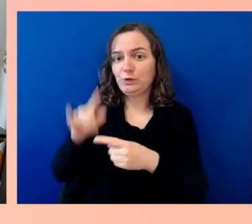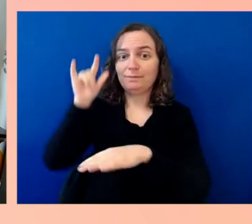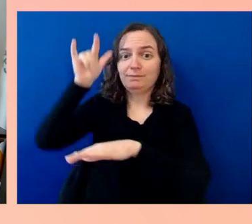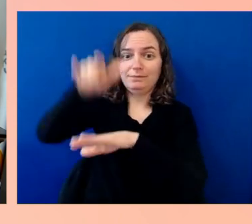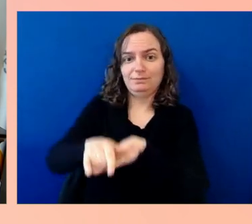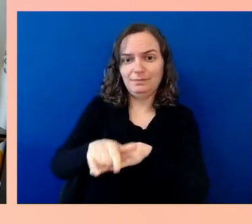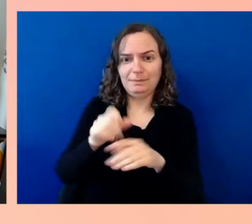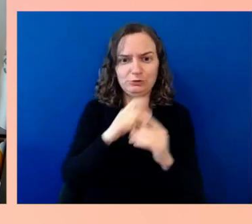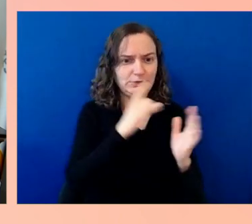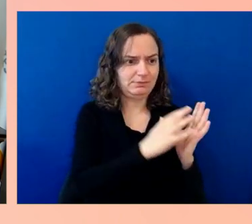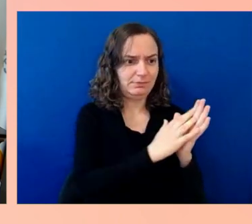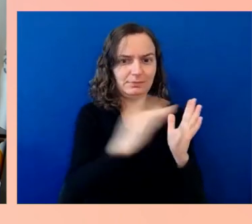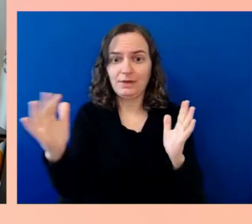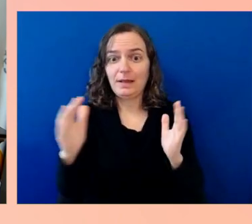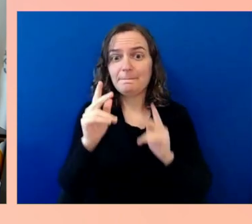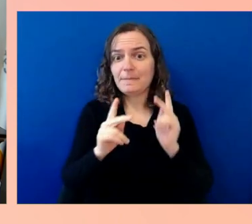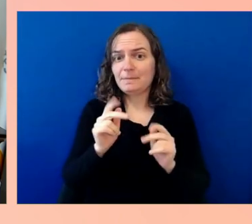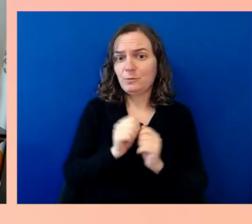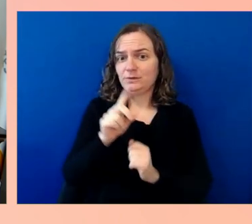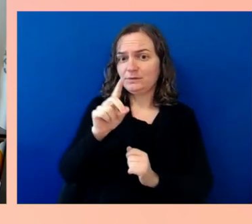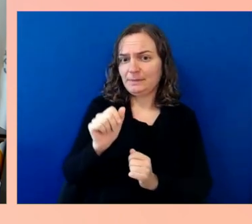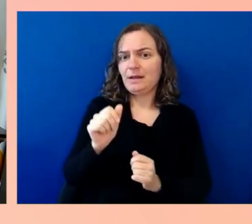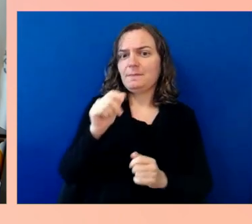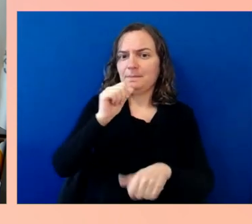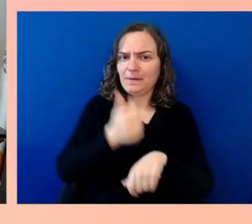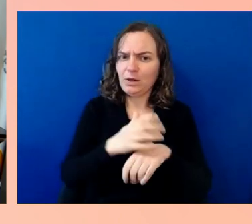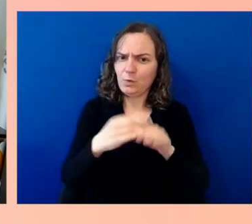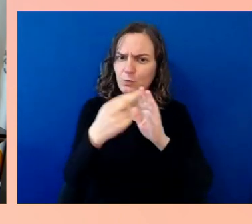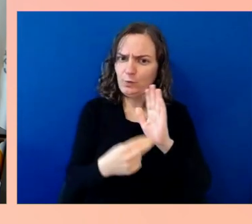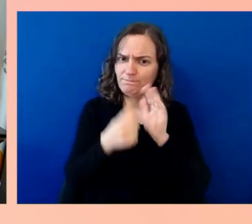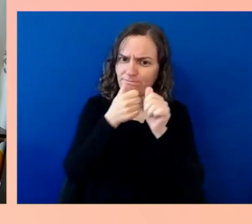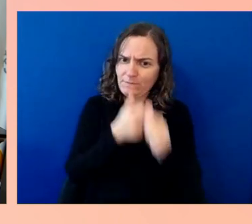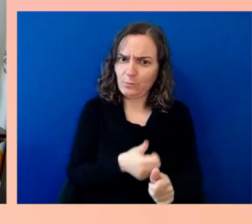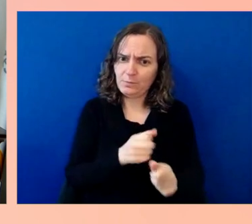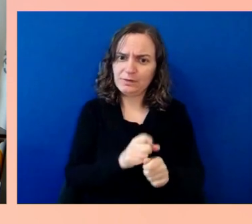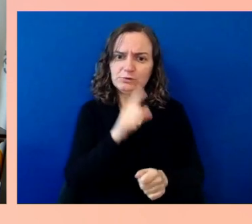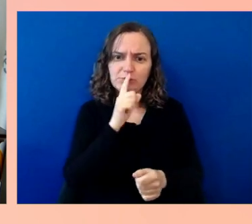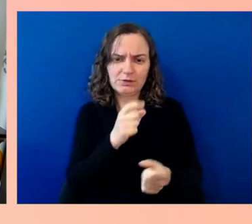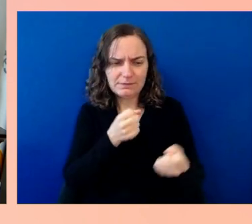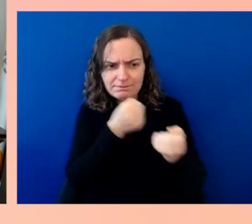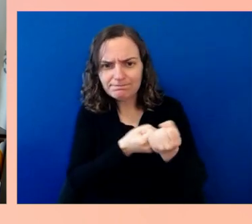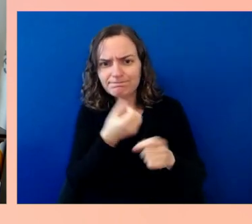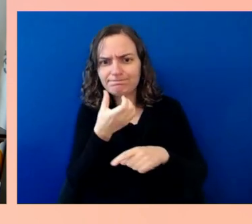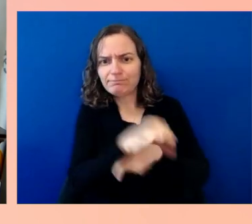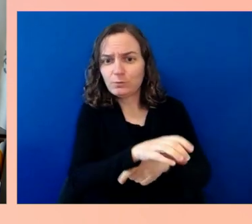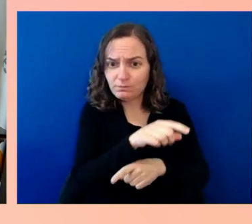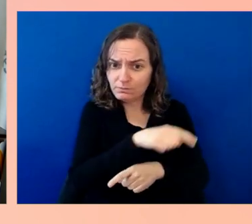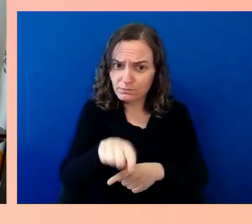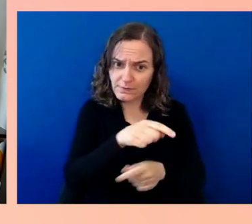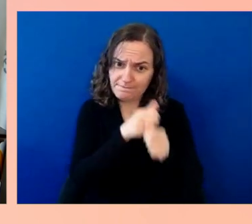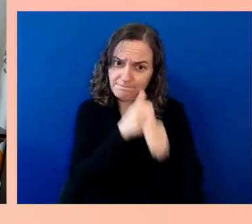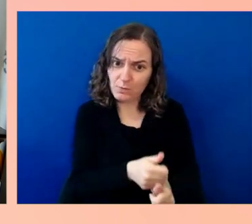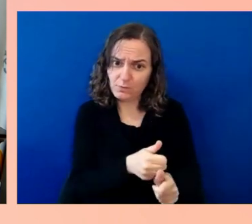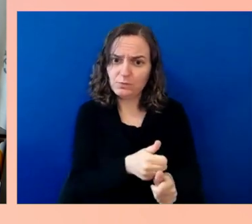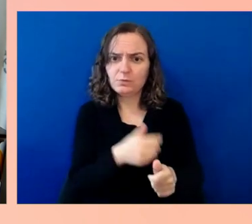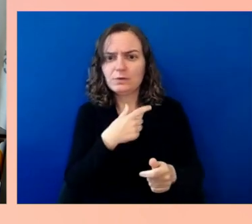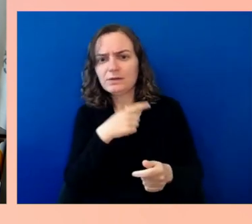have and the rules that we enforce. We're not stopping there, but we need to continue developing that regulatory framework. For example, we've been